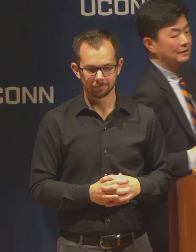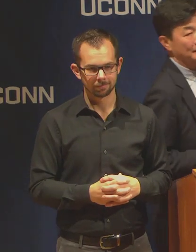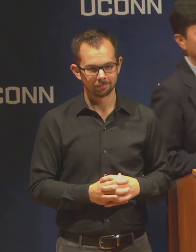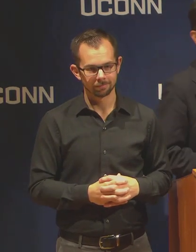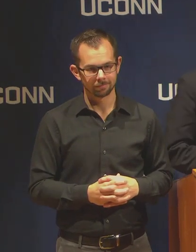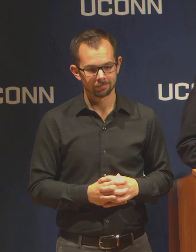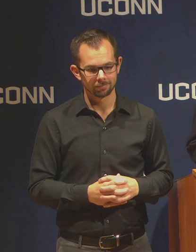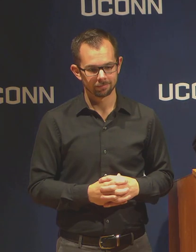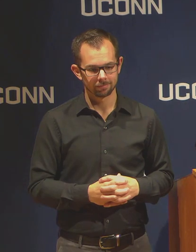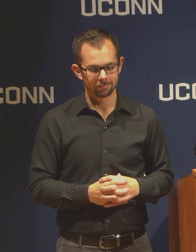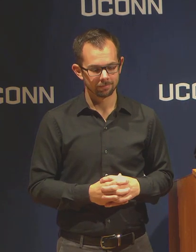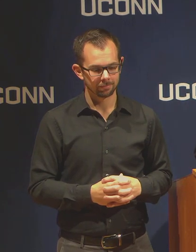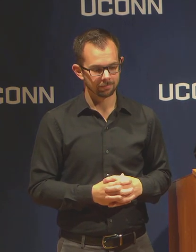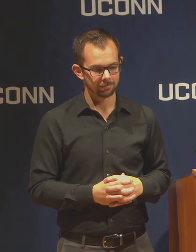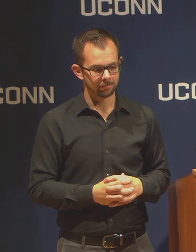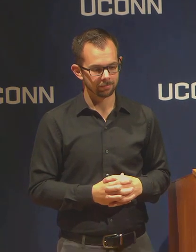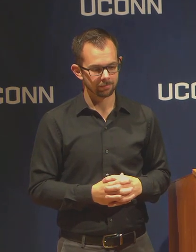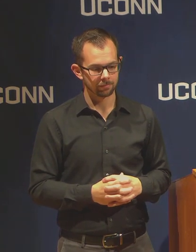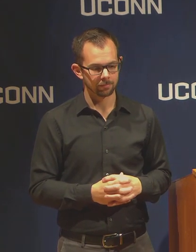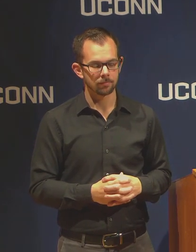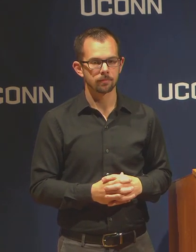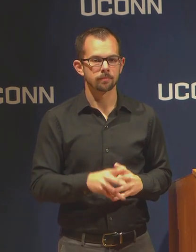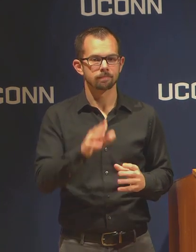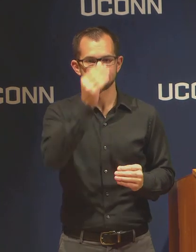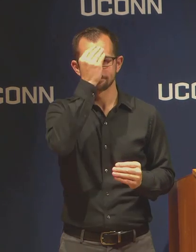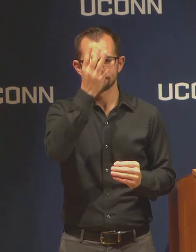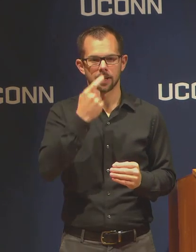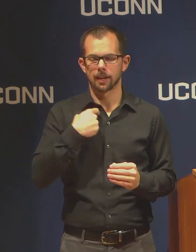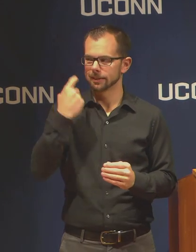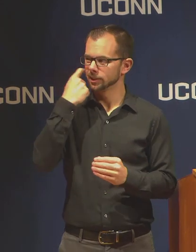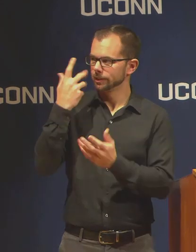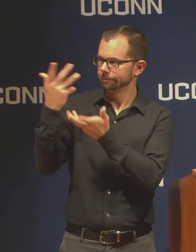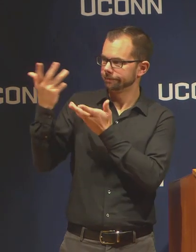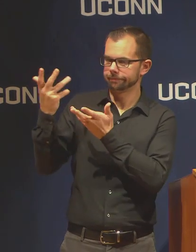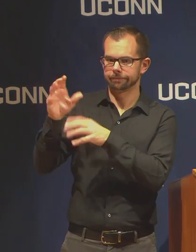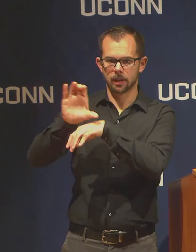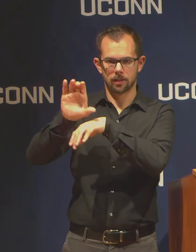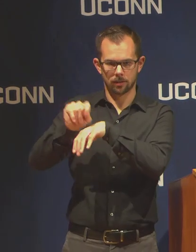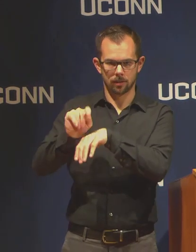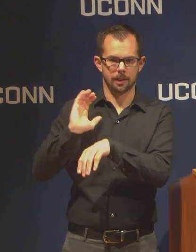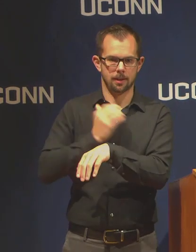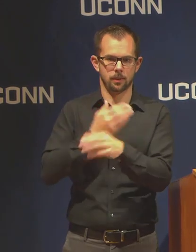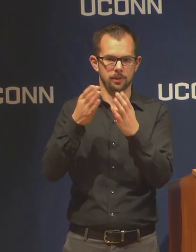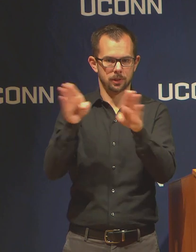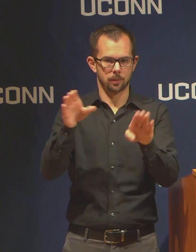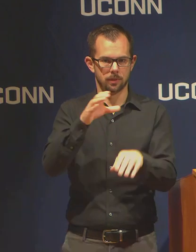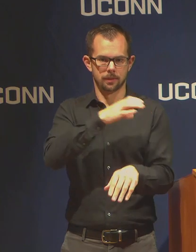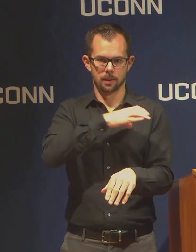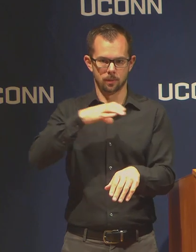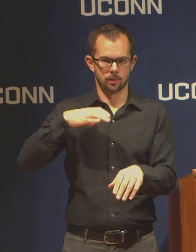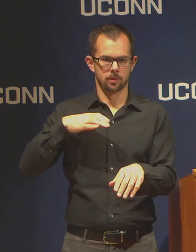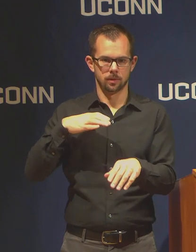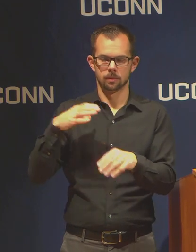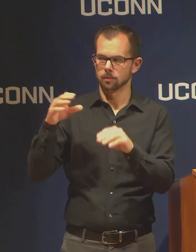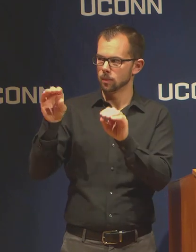I just have consulted with our General Counsel's Office. In general, if you continue